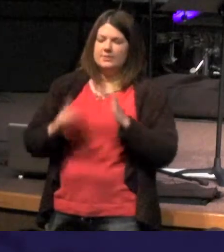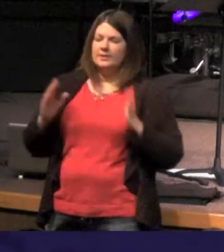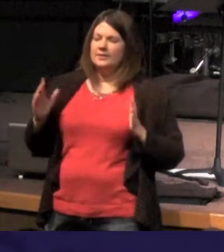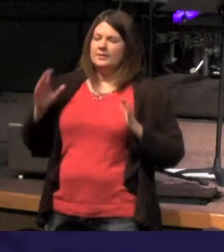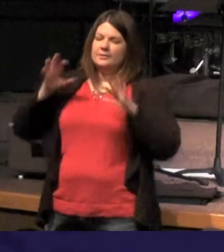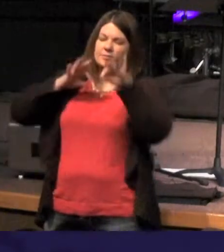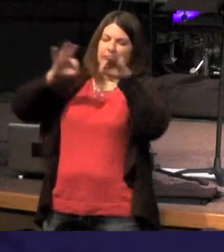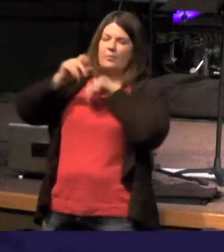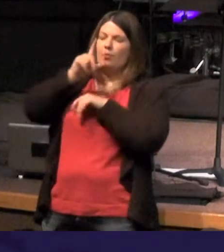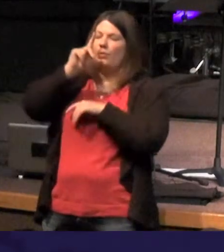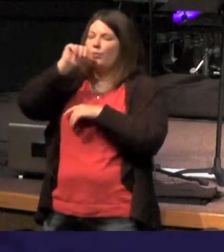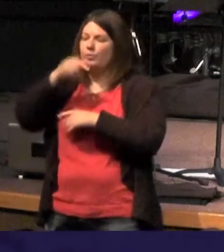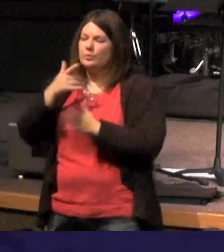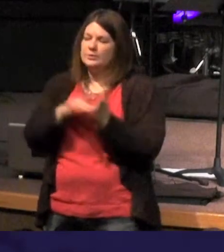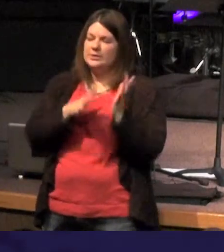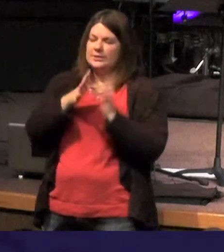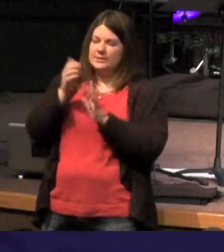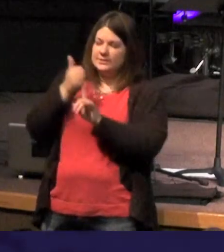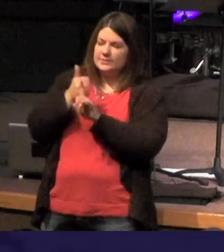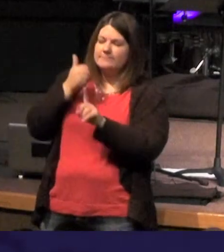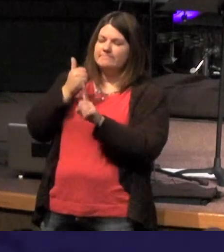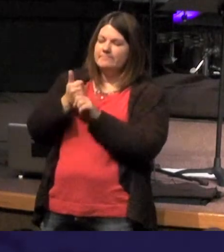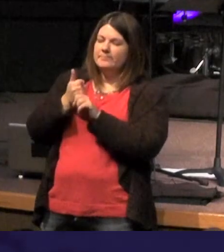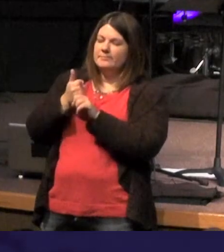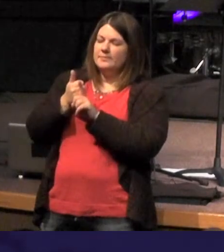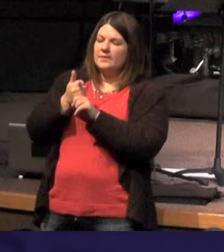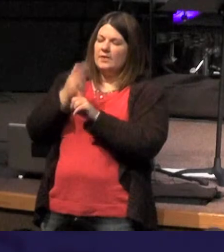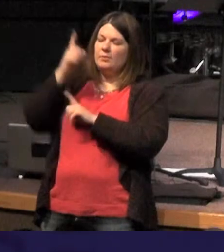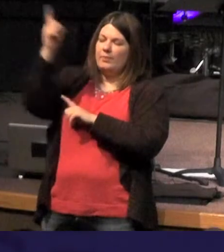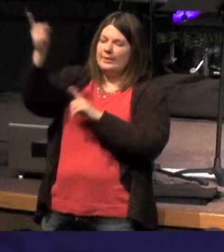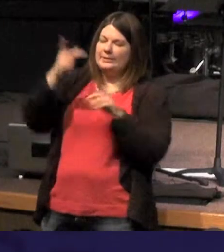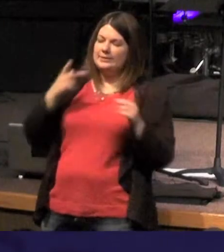tell us who Jesus is and what he came to do